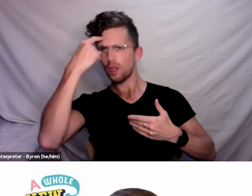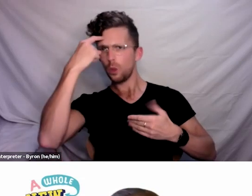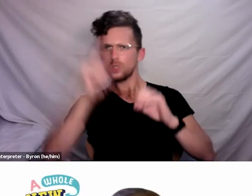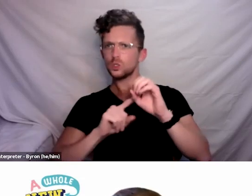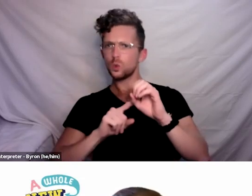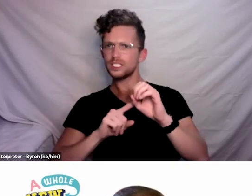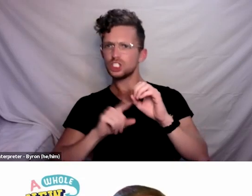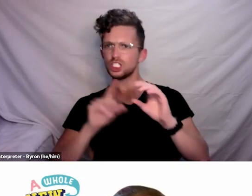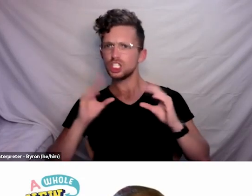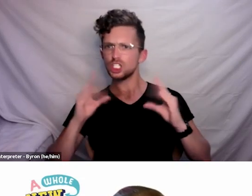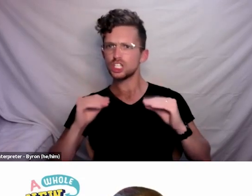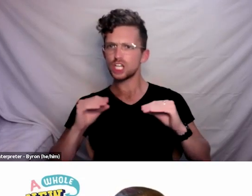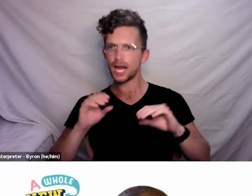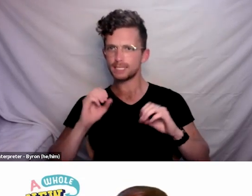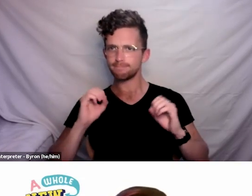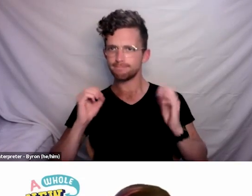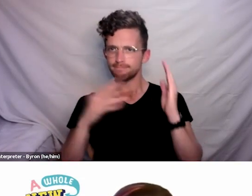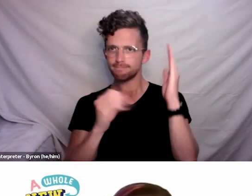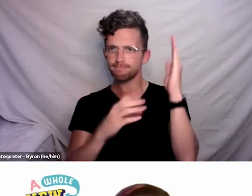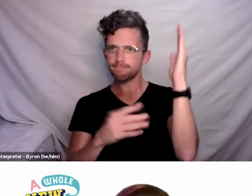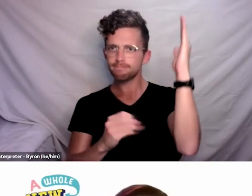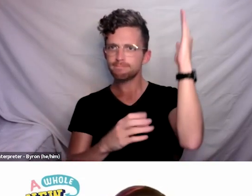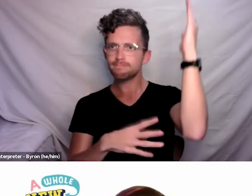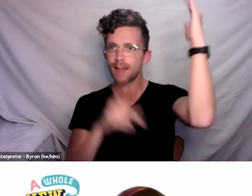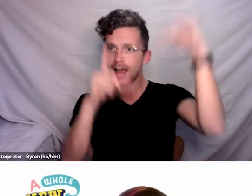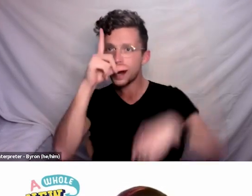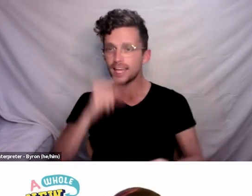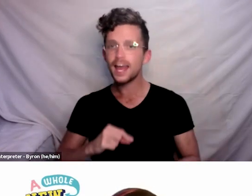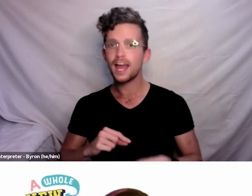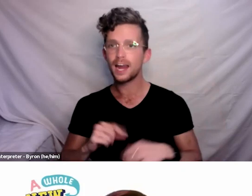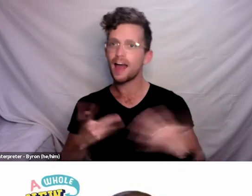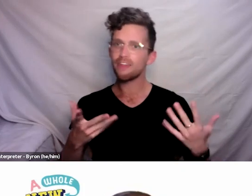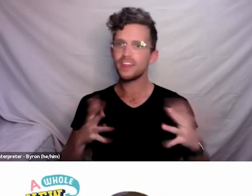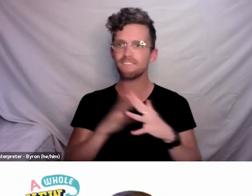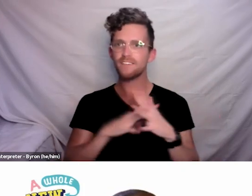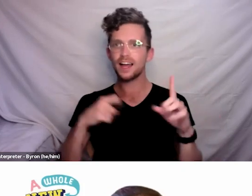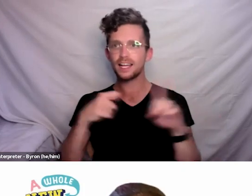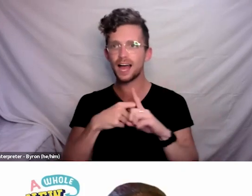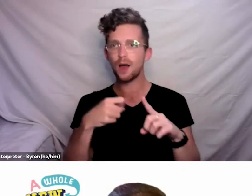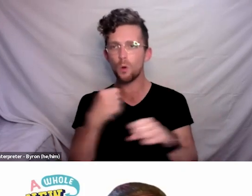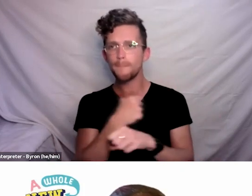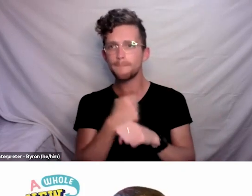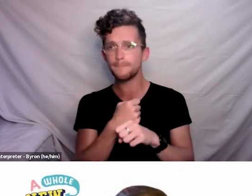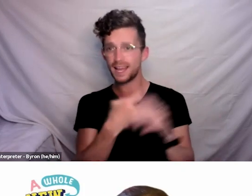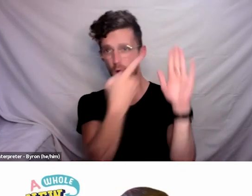and Whaikaha will make the answers available in the coming days.